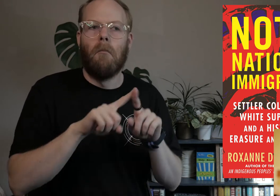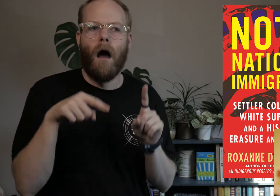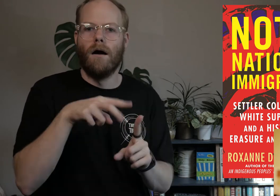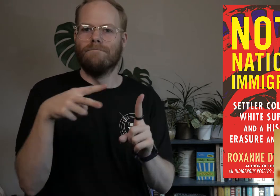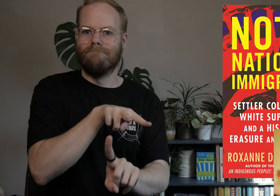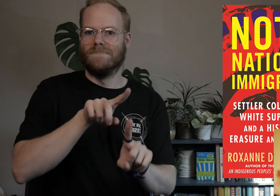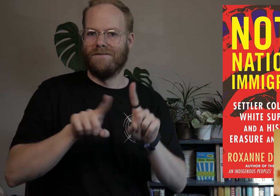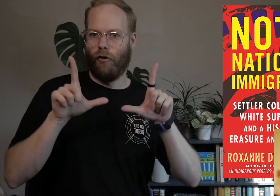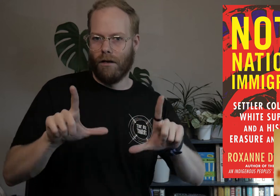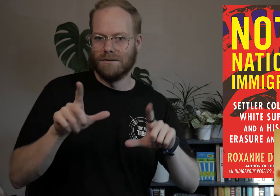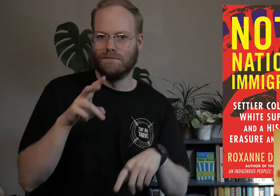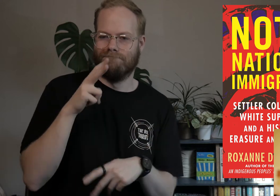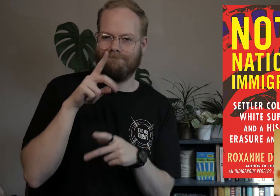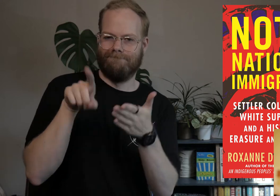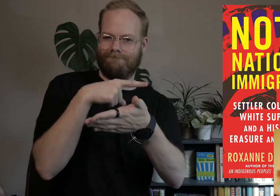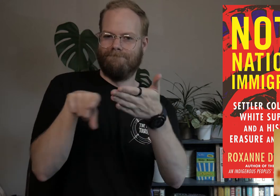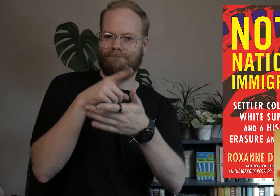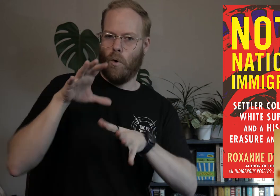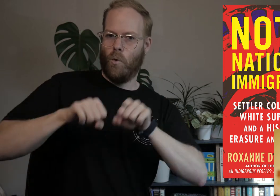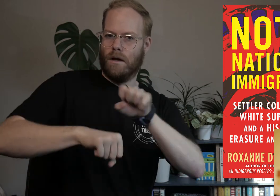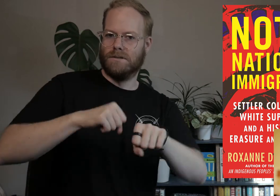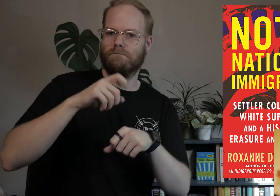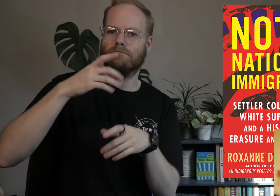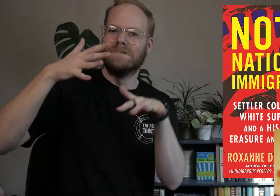However, this looks at it with a different lens, one being critical of colonialism,